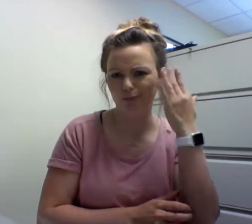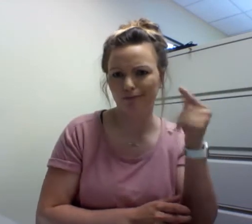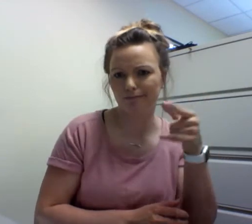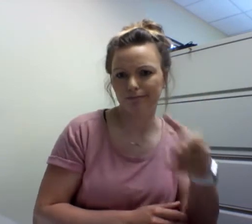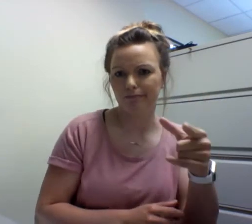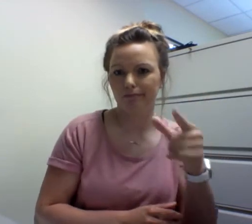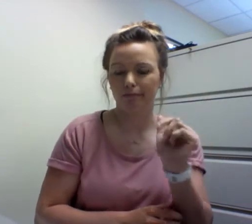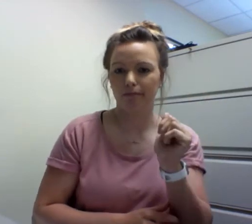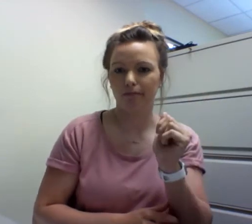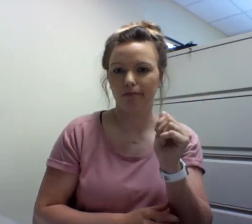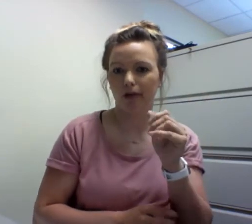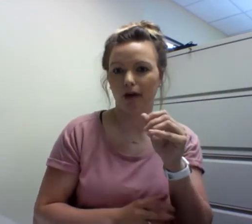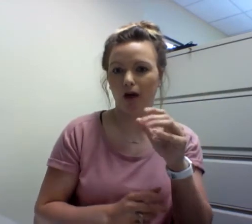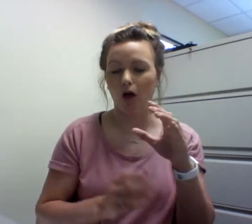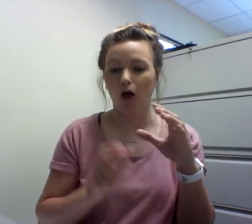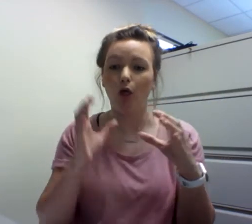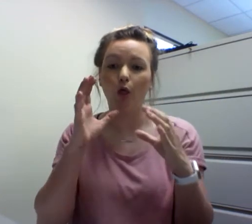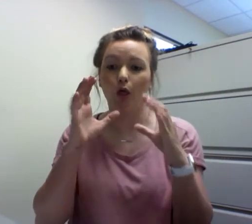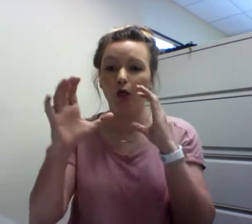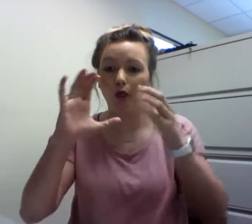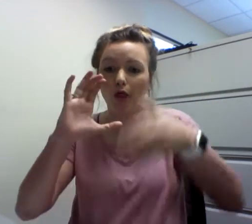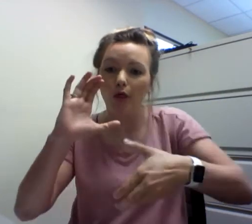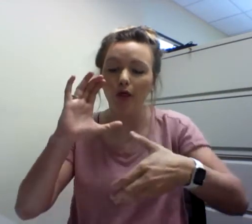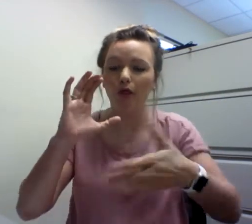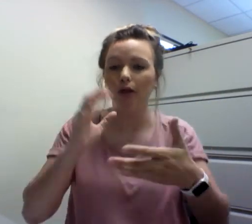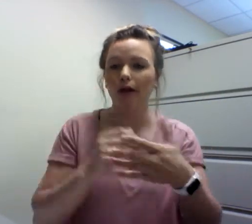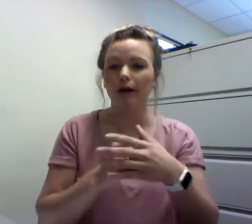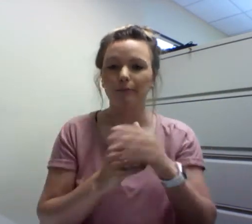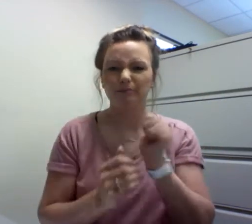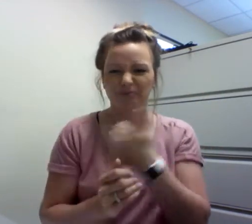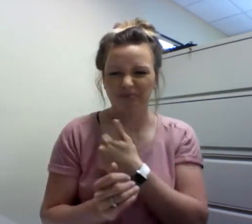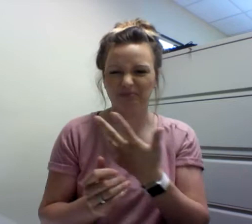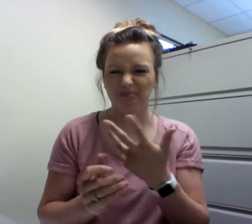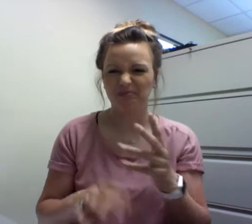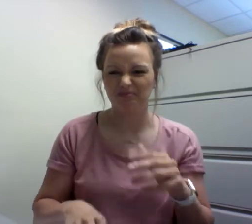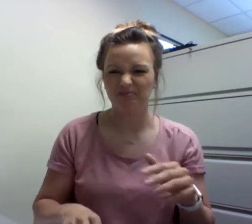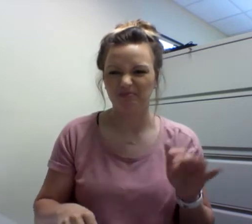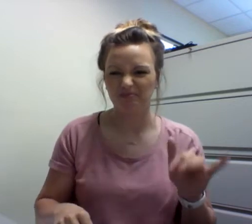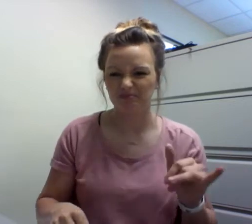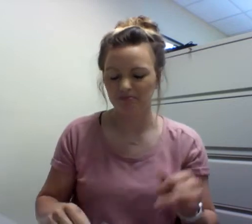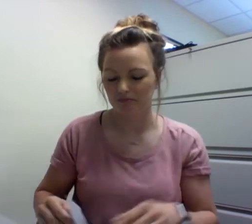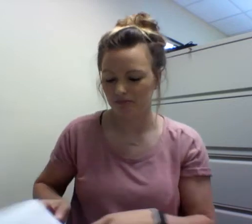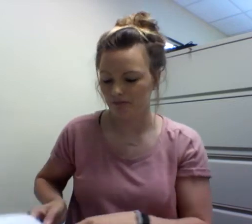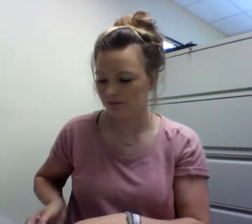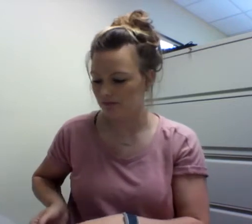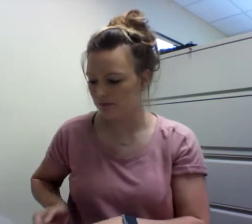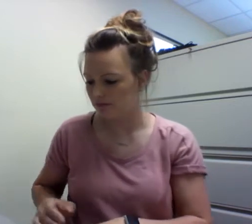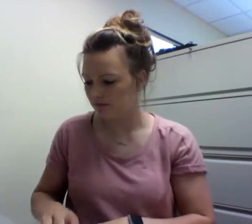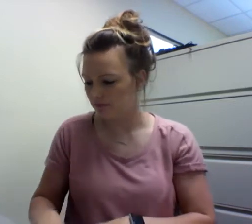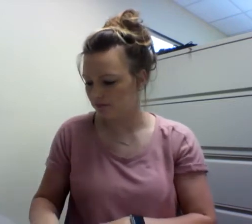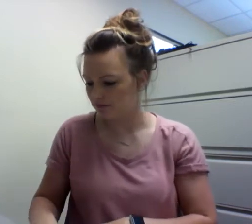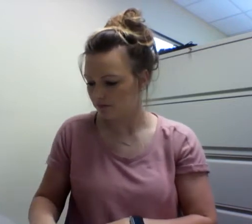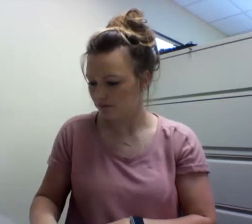Deafness is a label that comes with a great deal of unnecessary stigma claiming communication breakdown.